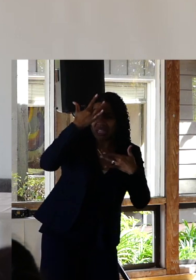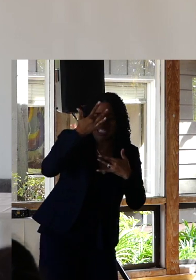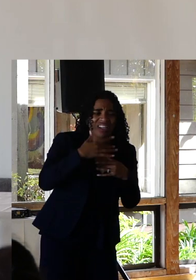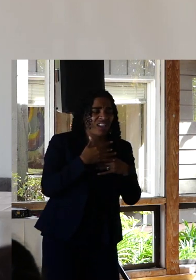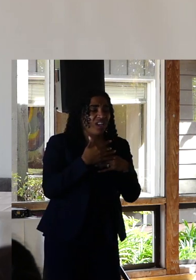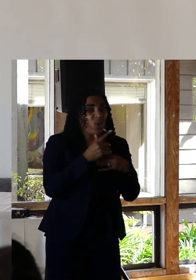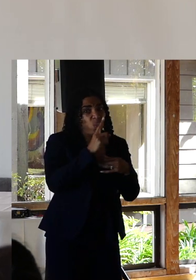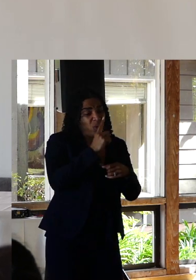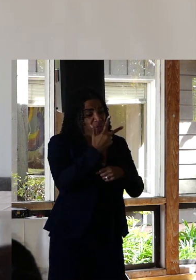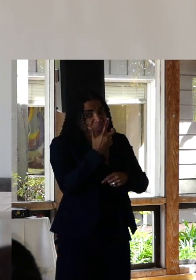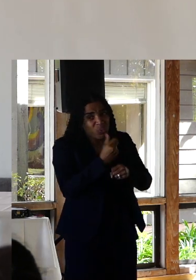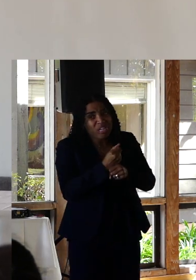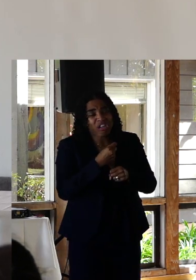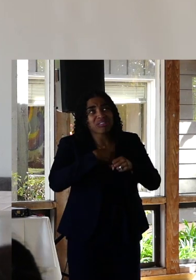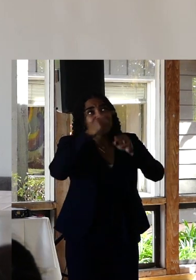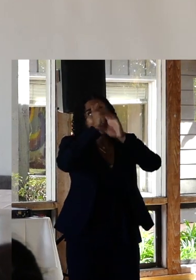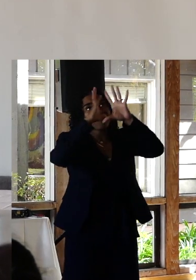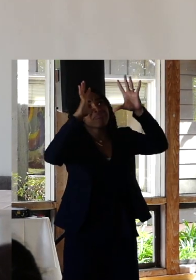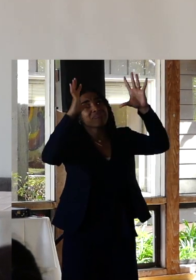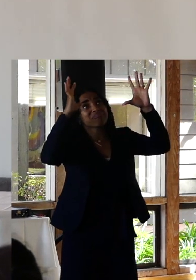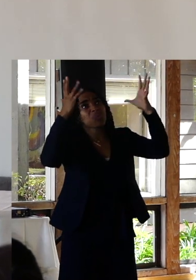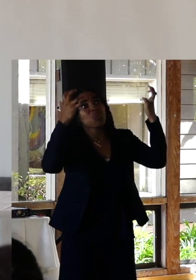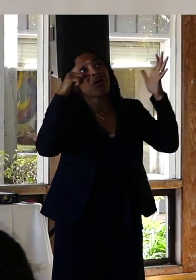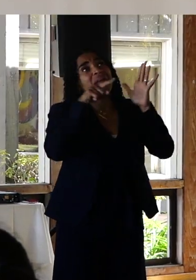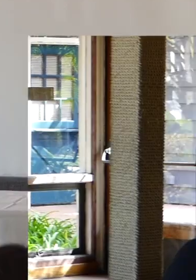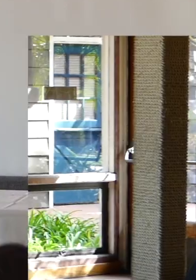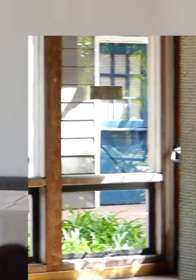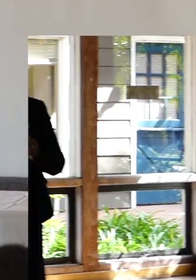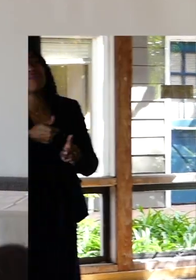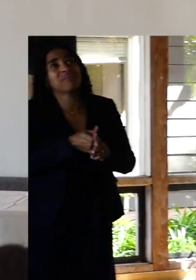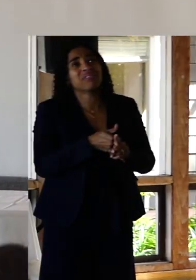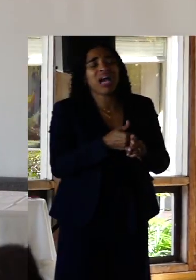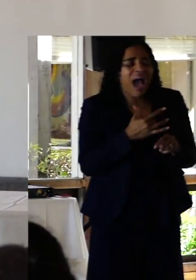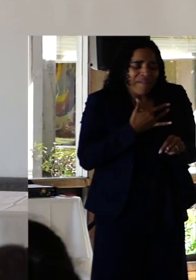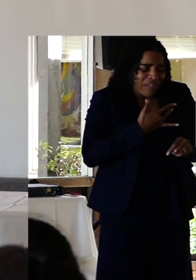the bridge how I felt like it was that my time was winding down because